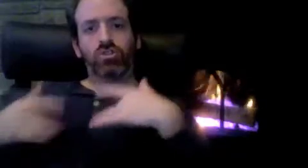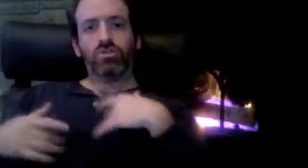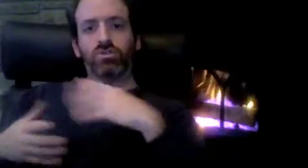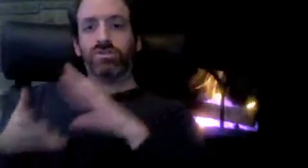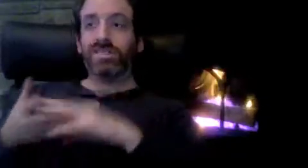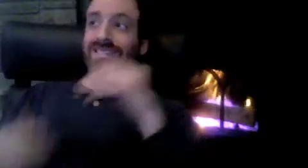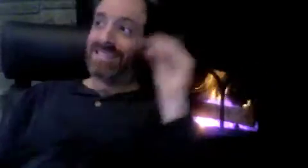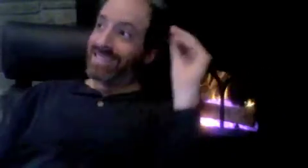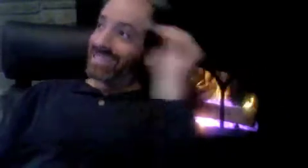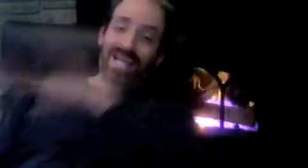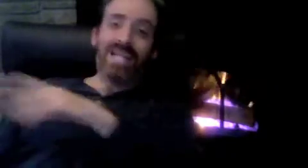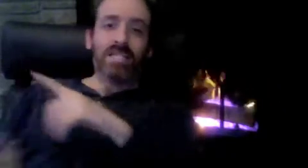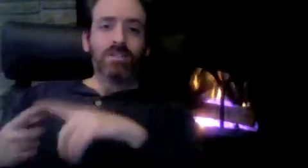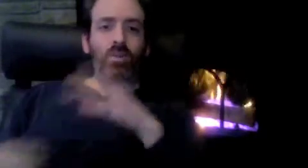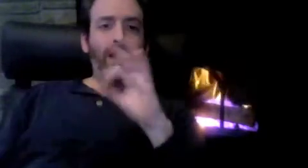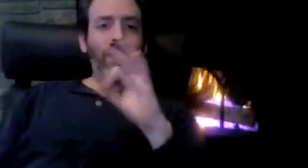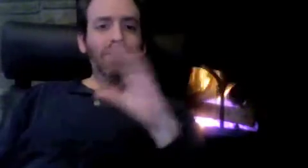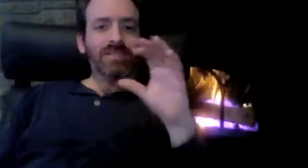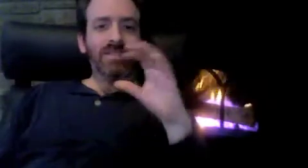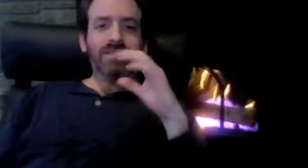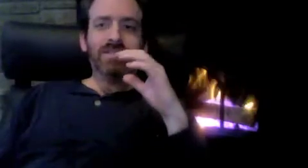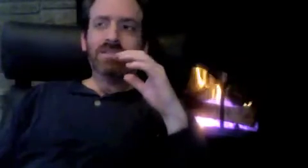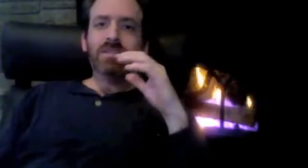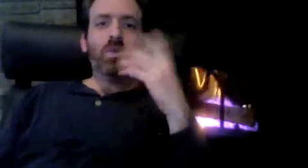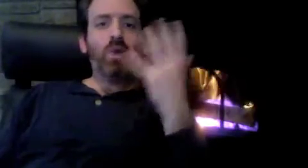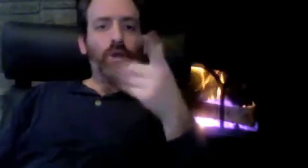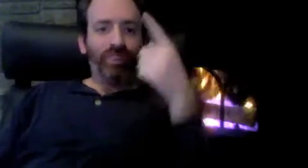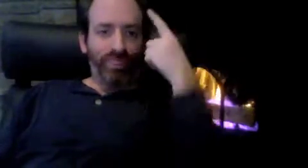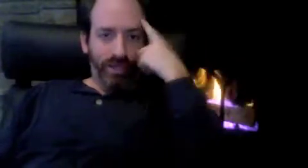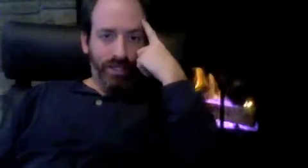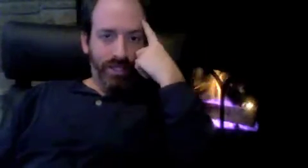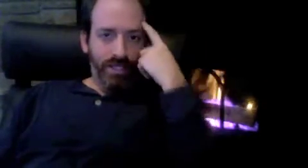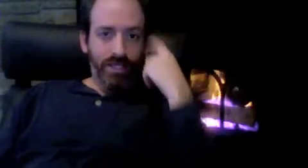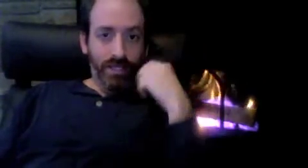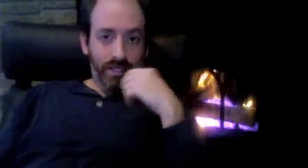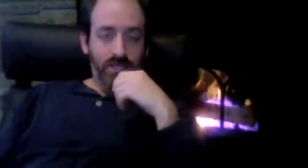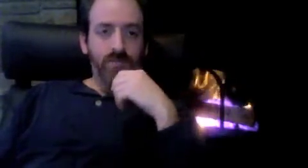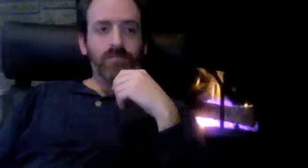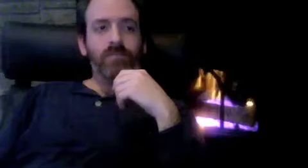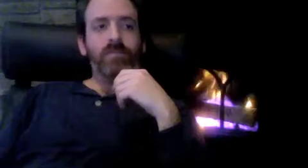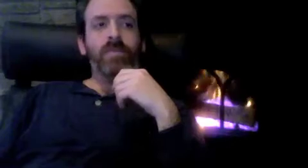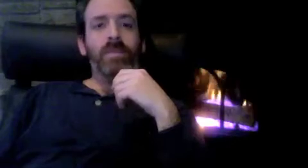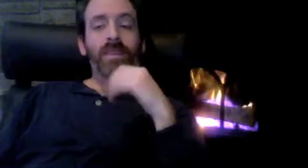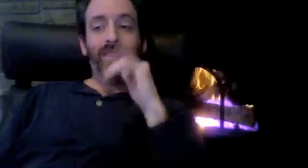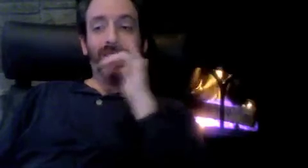to express your concern about FNPRM and VRS and have it sent to FCC.